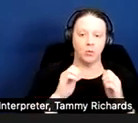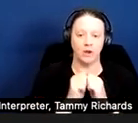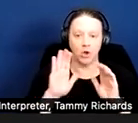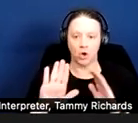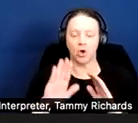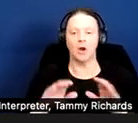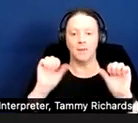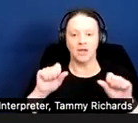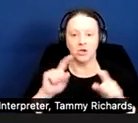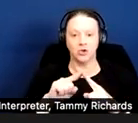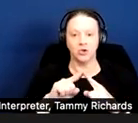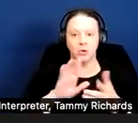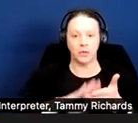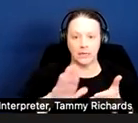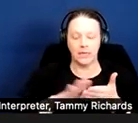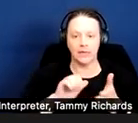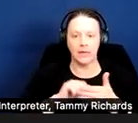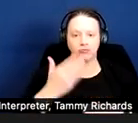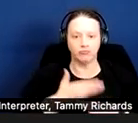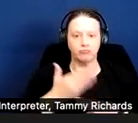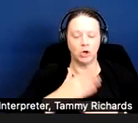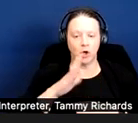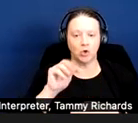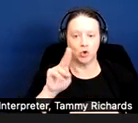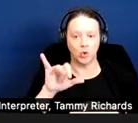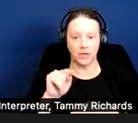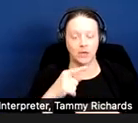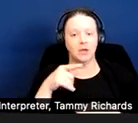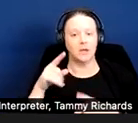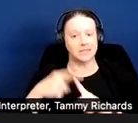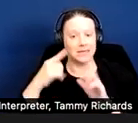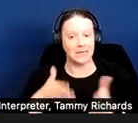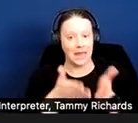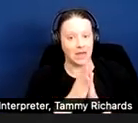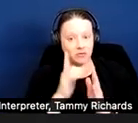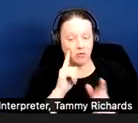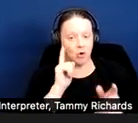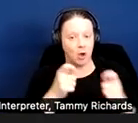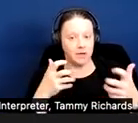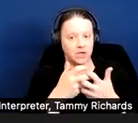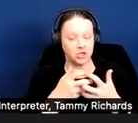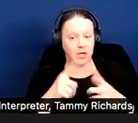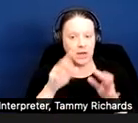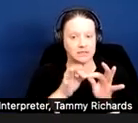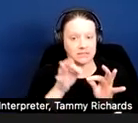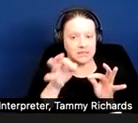and clean her unit. The tenant sought an accommodation, specifically a stay of eviction so she could utilize social